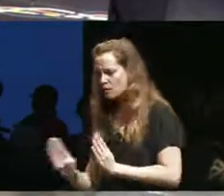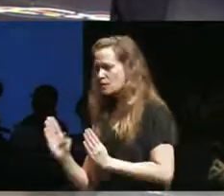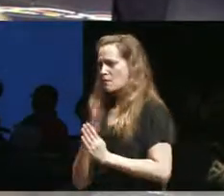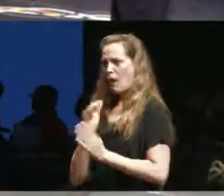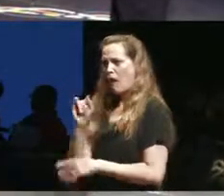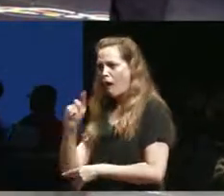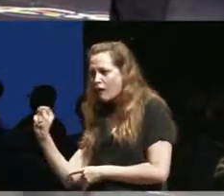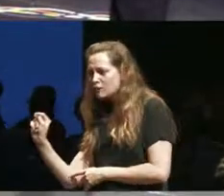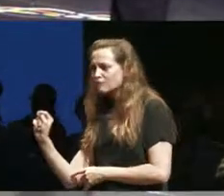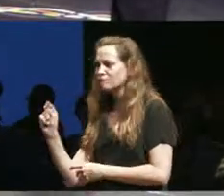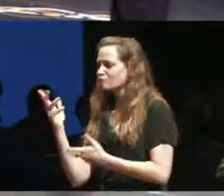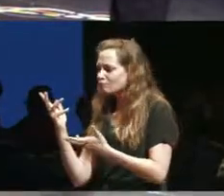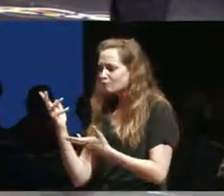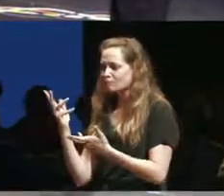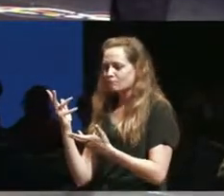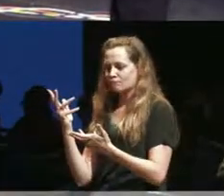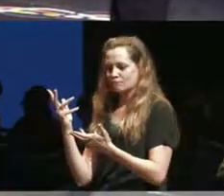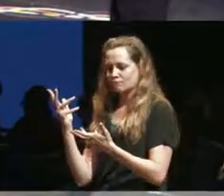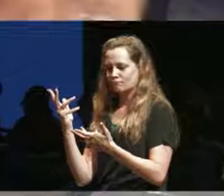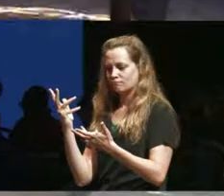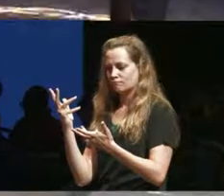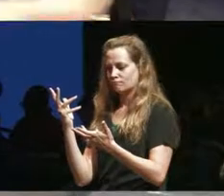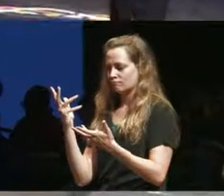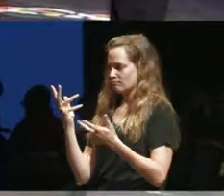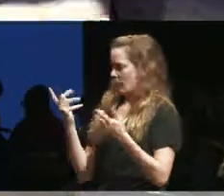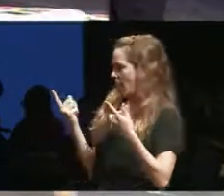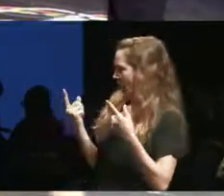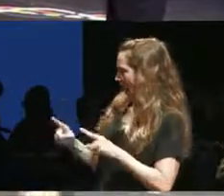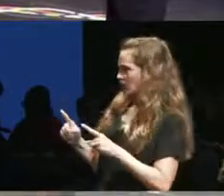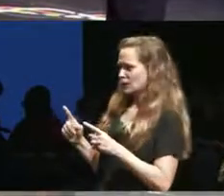informed by the things that are happening in current events. And every